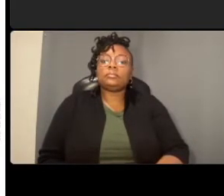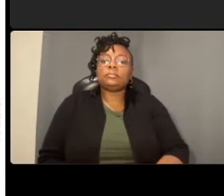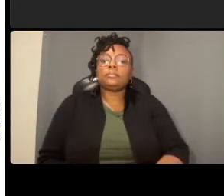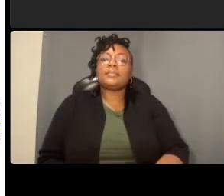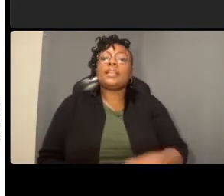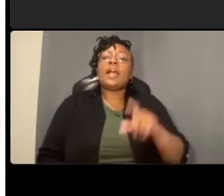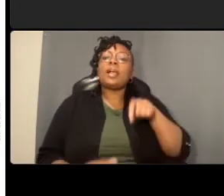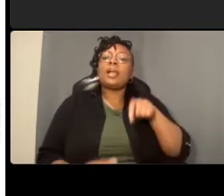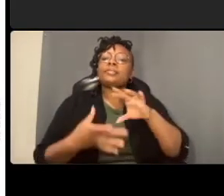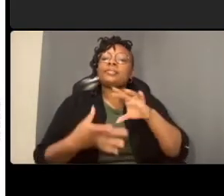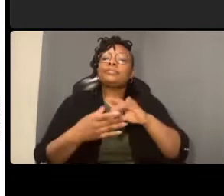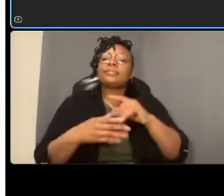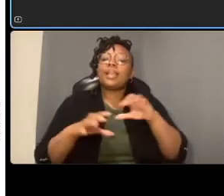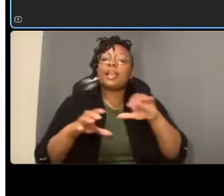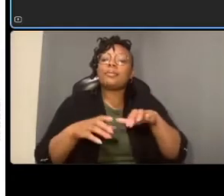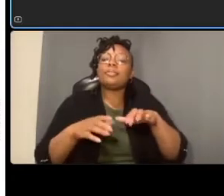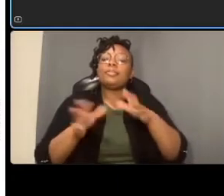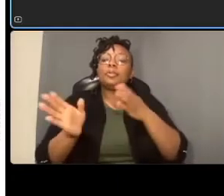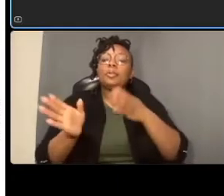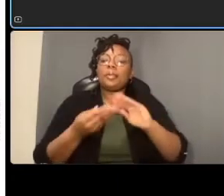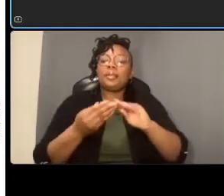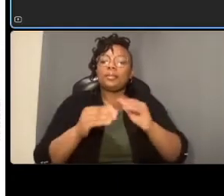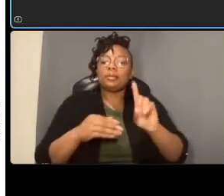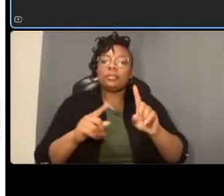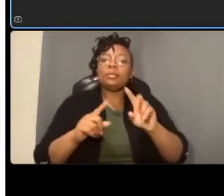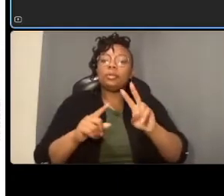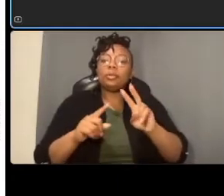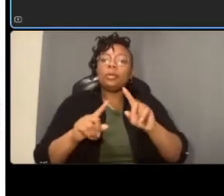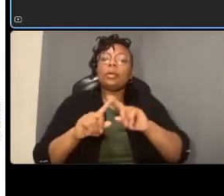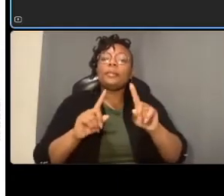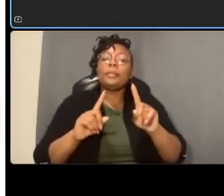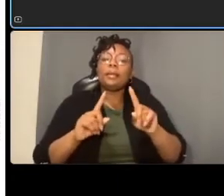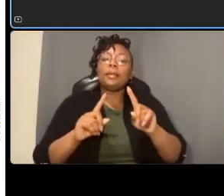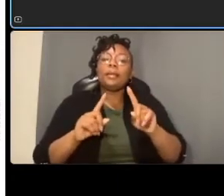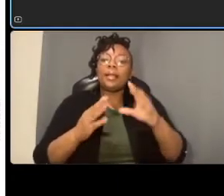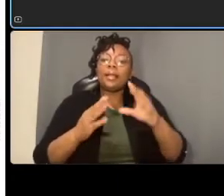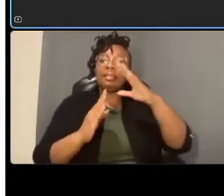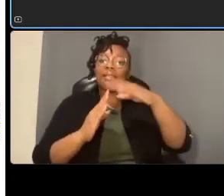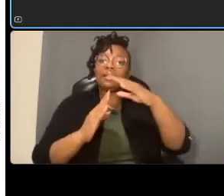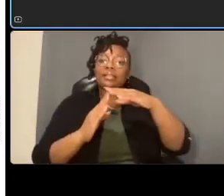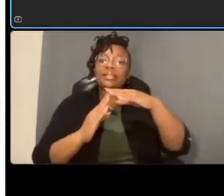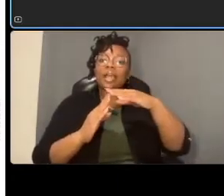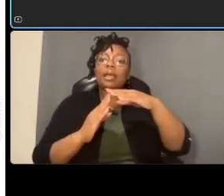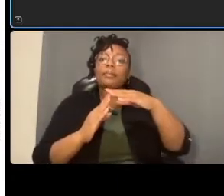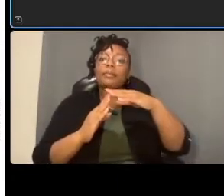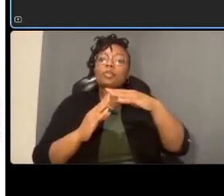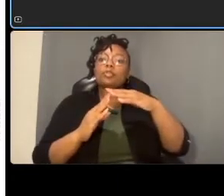um the top is the existing condition that's out there well that existed prior to the uh